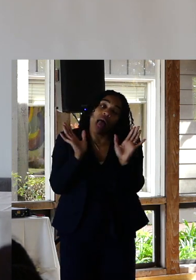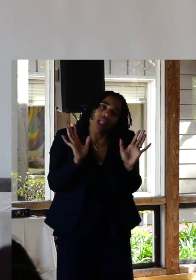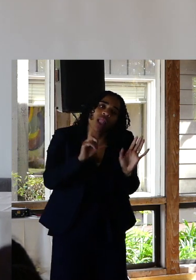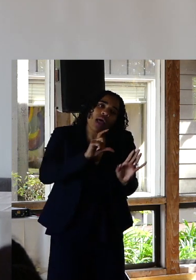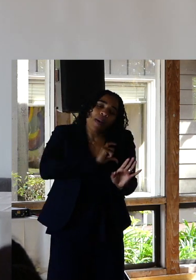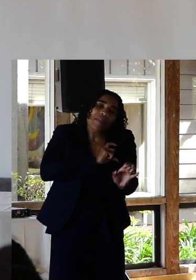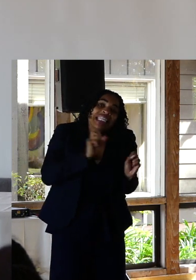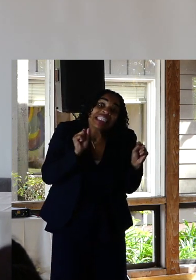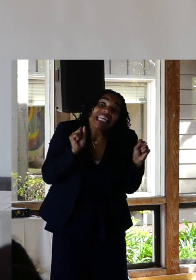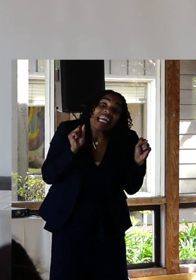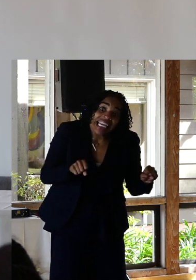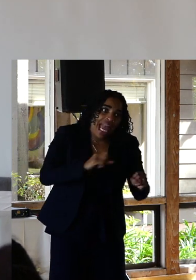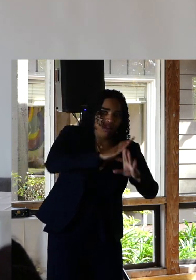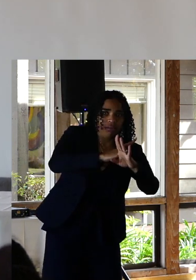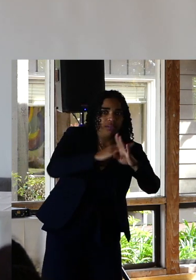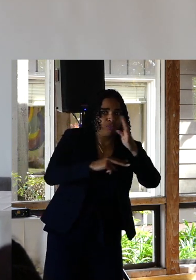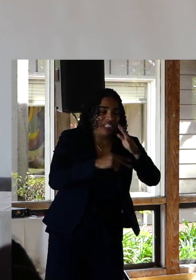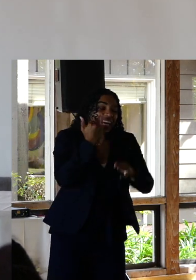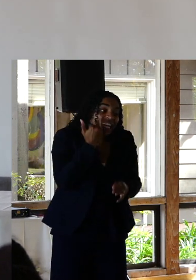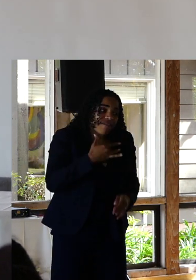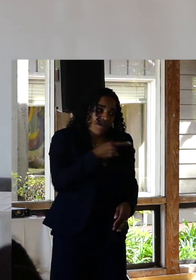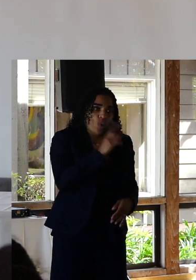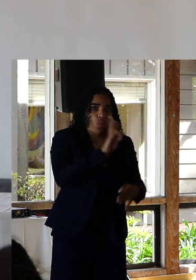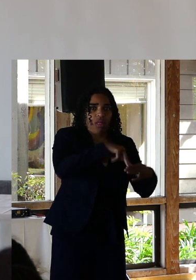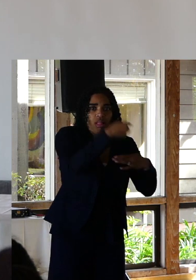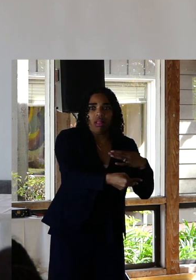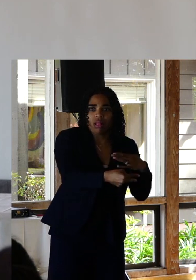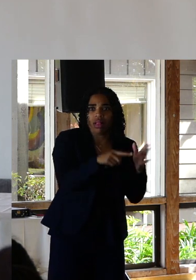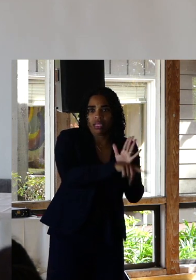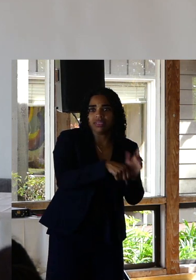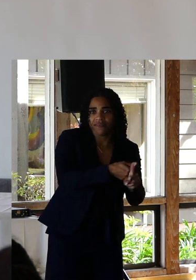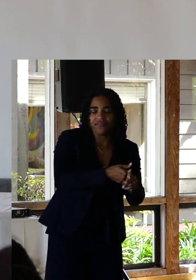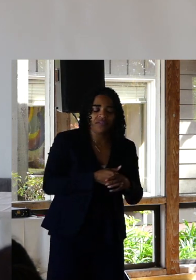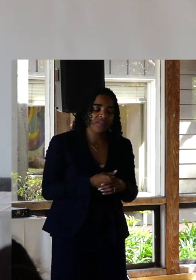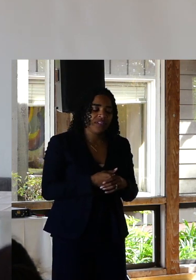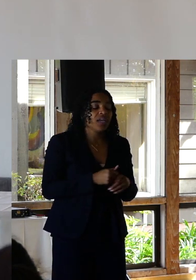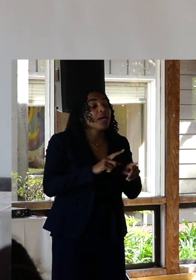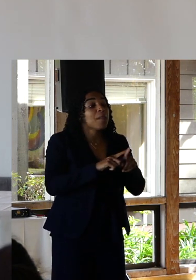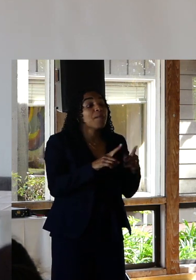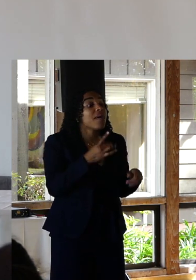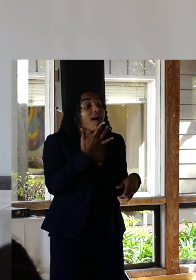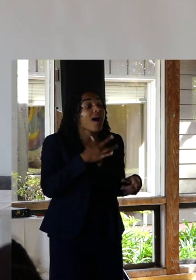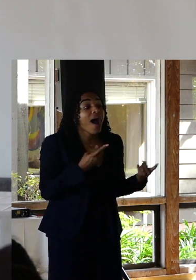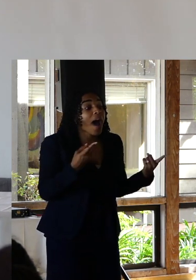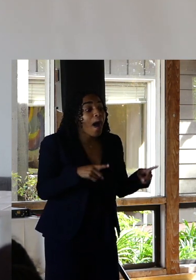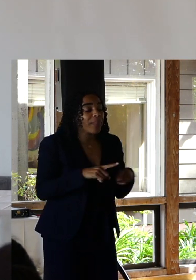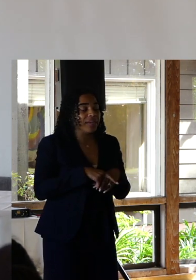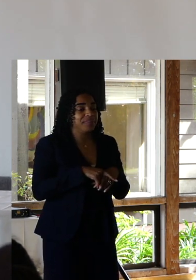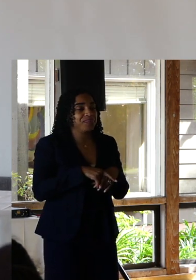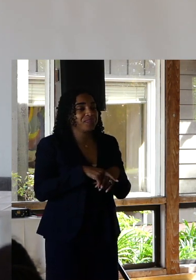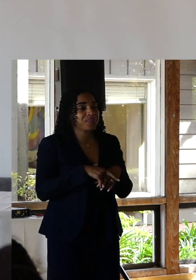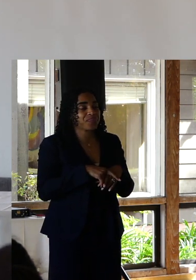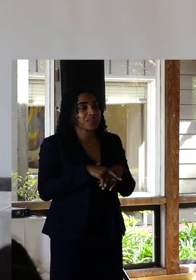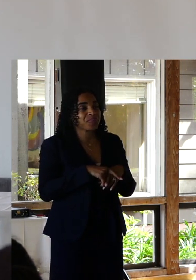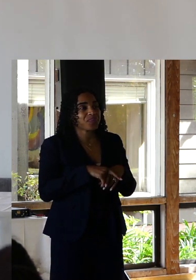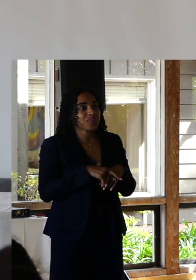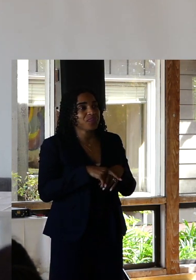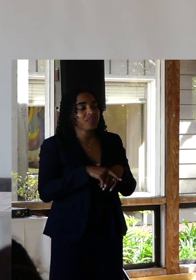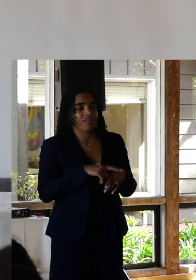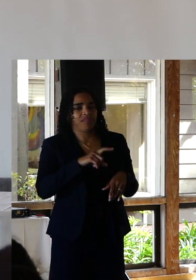much block access to the bridge. Luckily my Golden Gate Bridge Patrol Sergeant